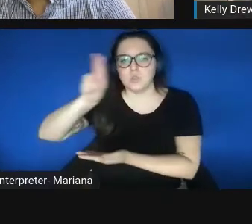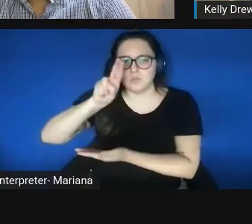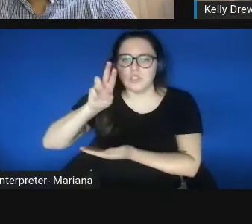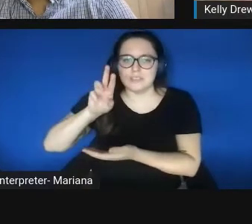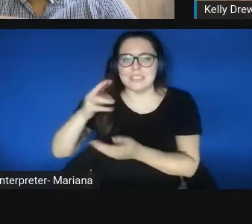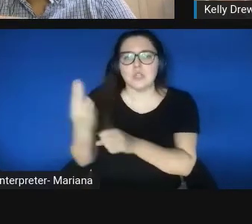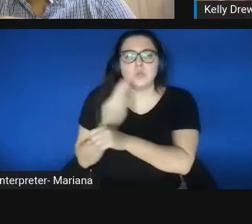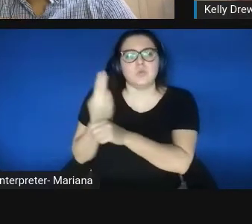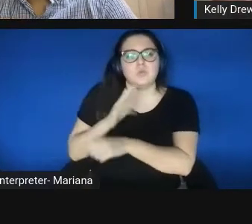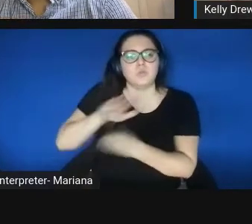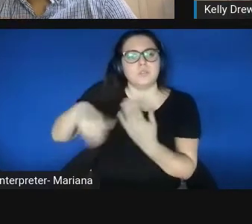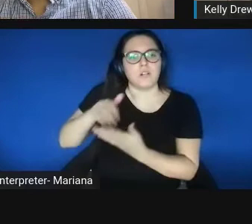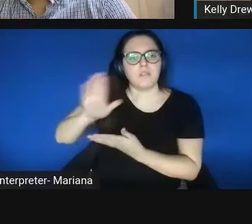so that both can benefit.